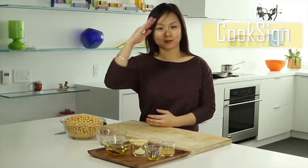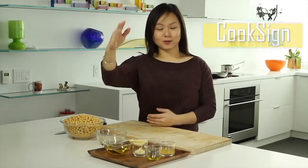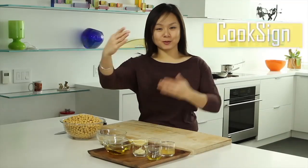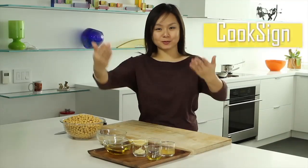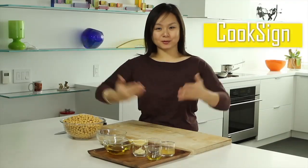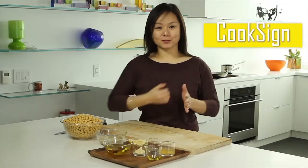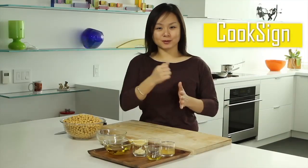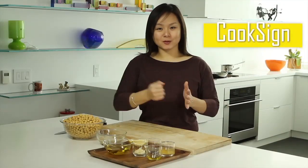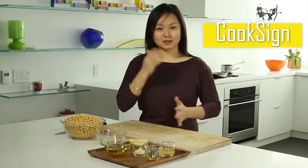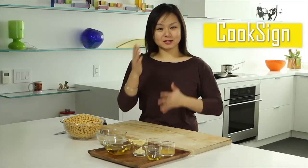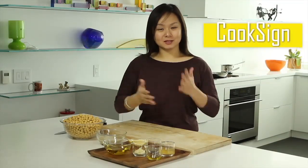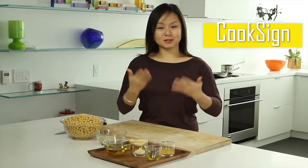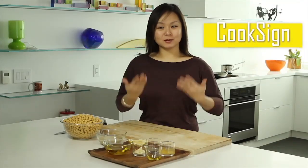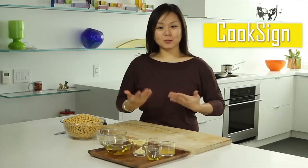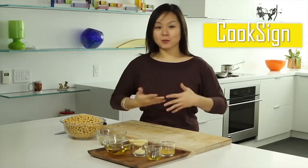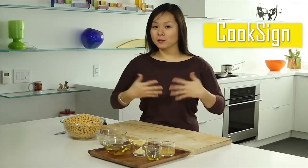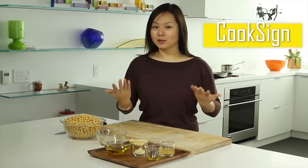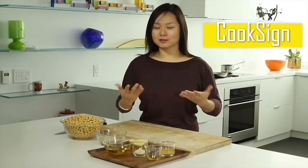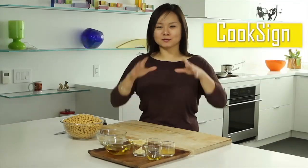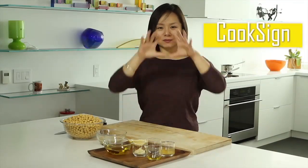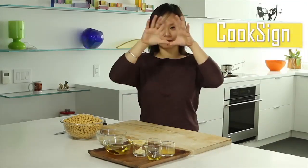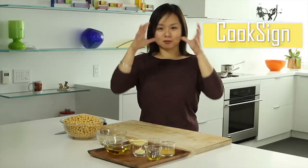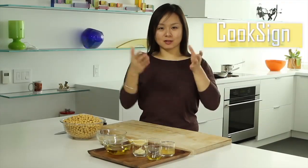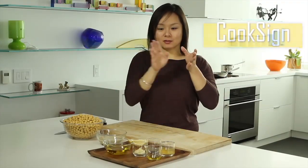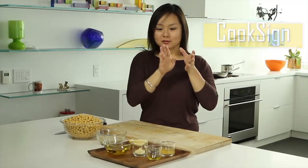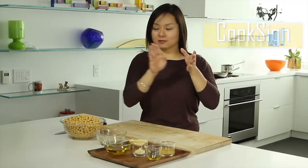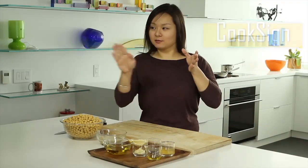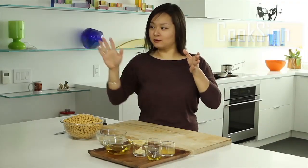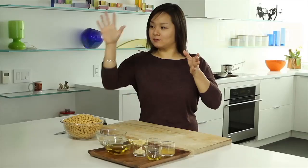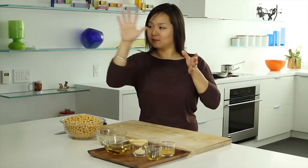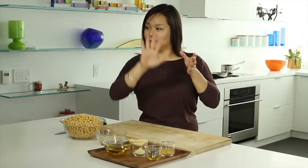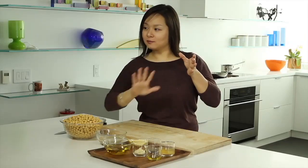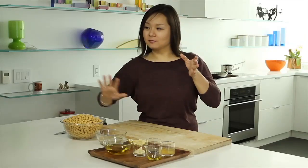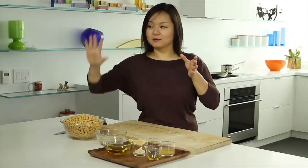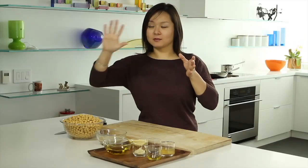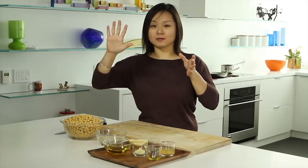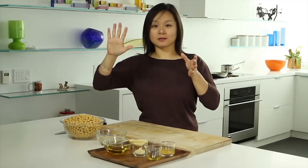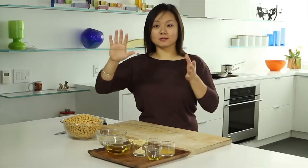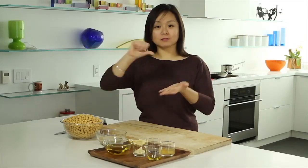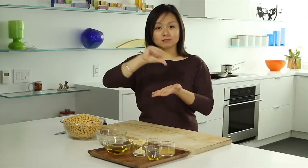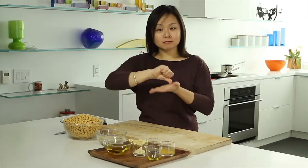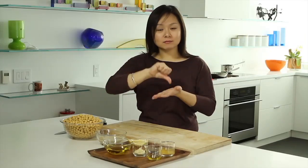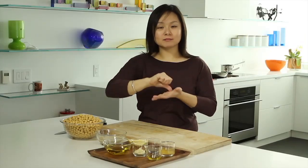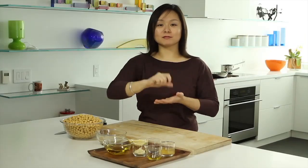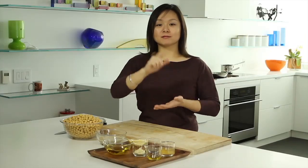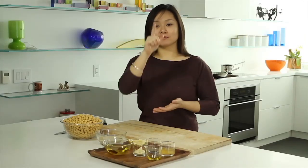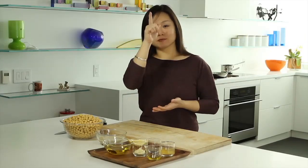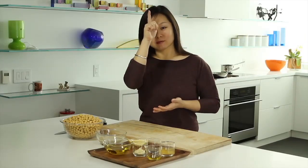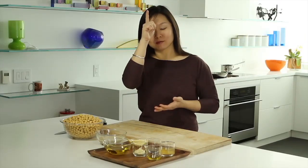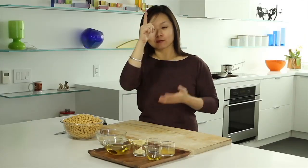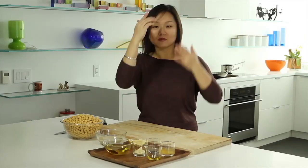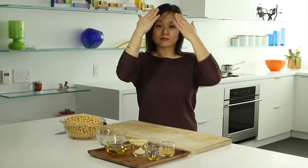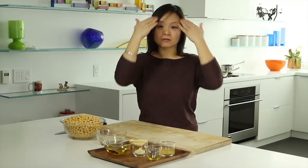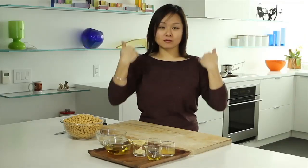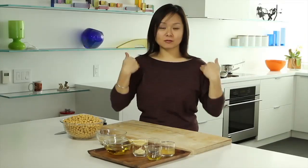Hello, welcome to “CookSign”! Today we will talk about “Middle Eastern Hummus.”